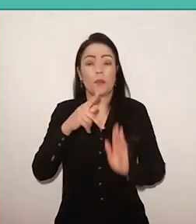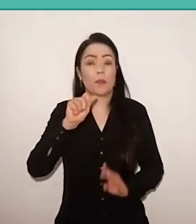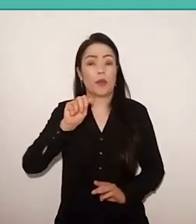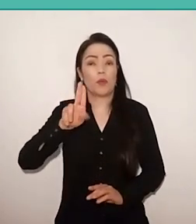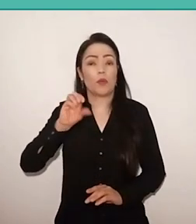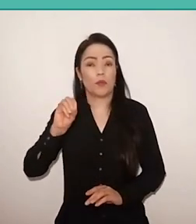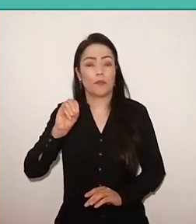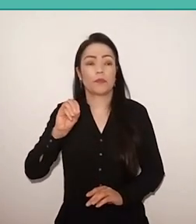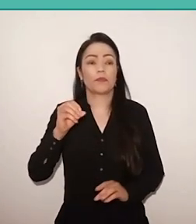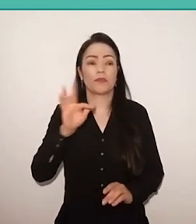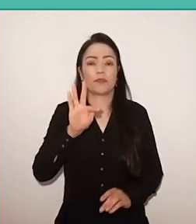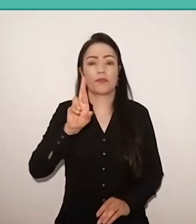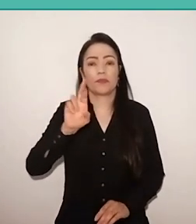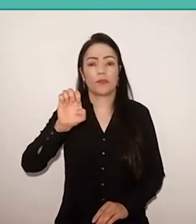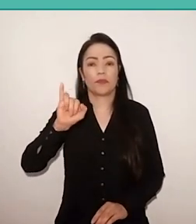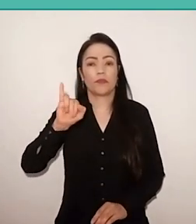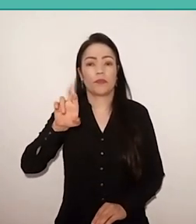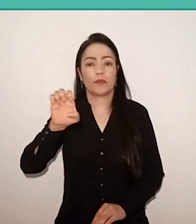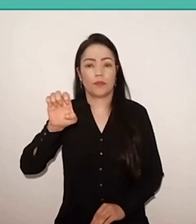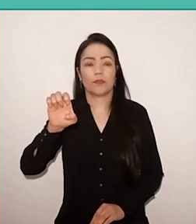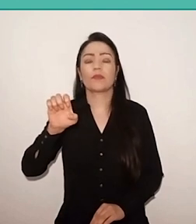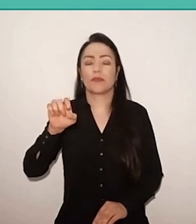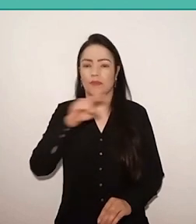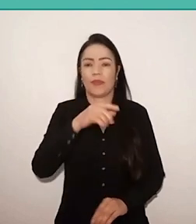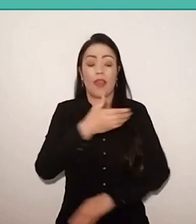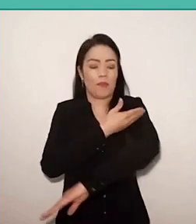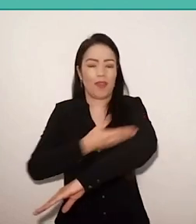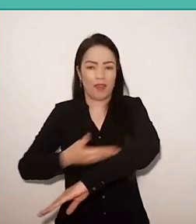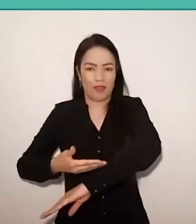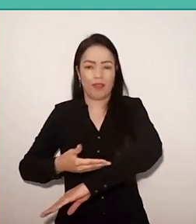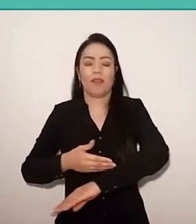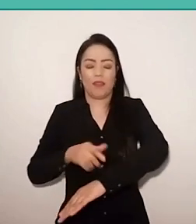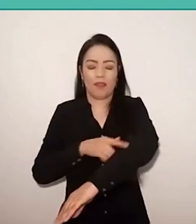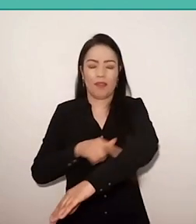I'm Sérgio Haddad, I'm white, I have the darkest skin,